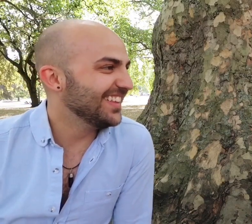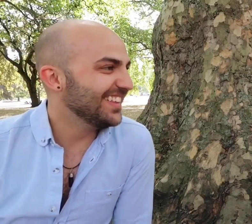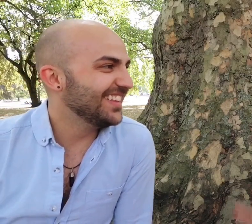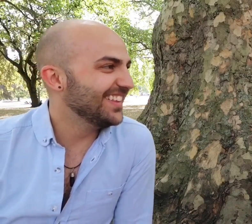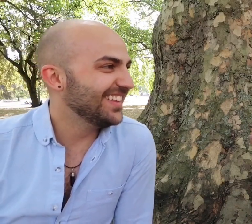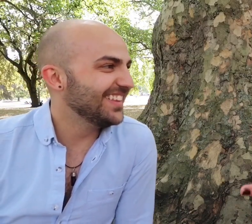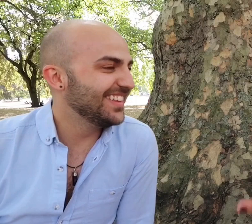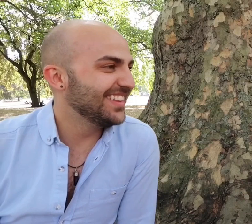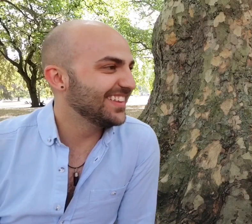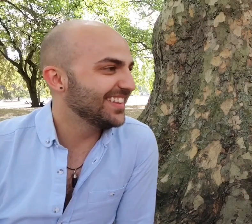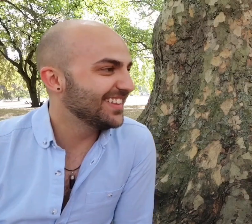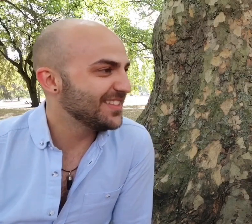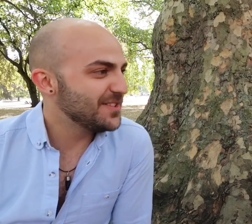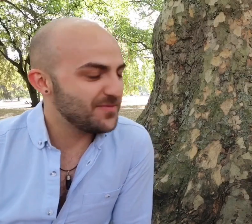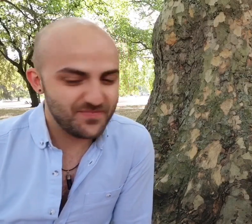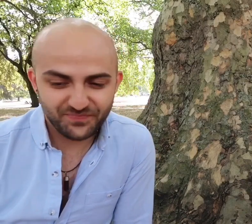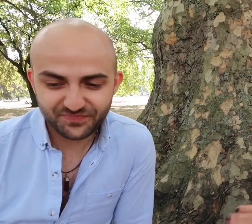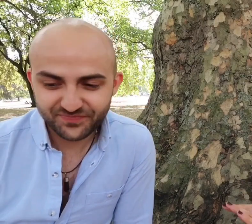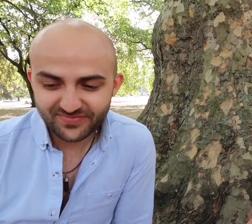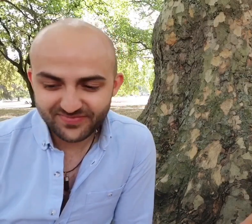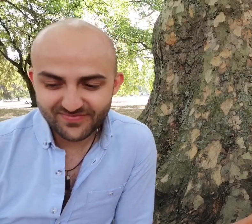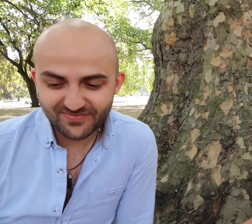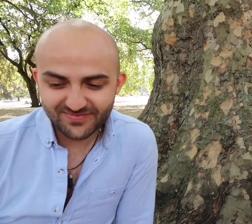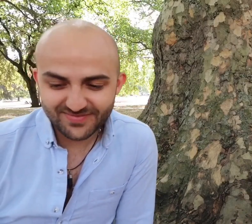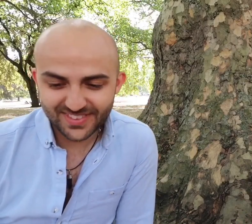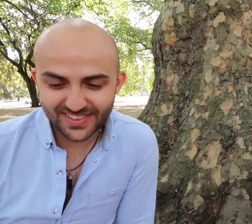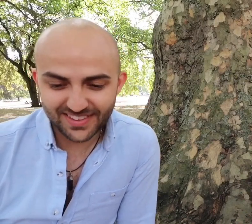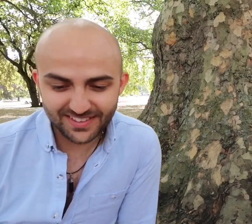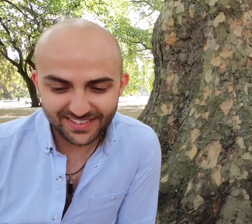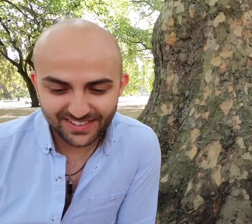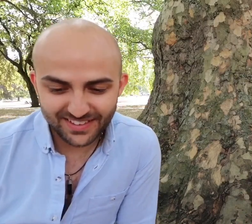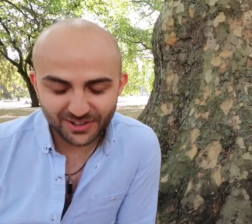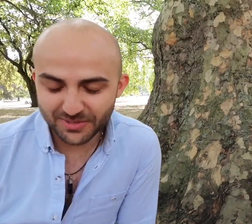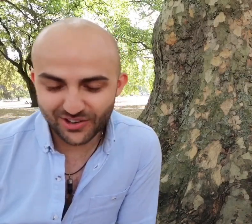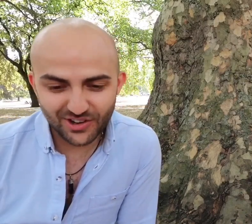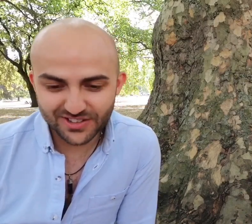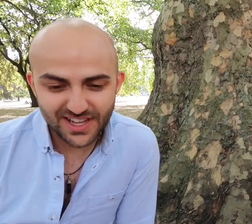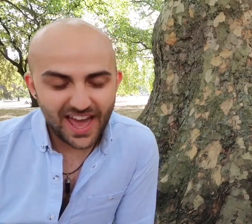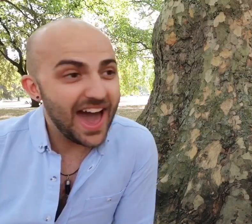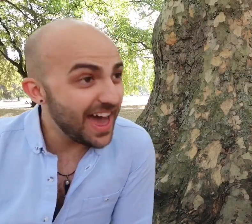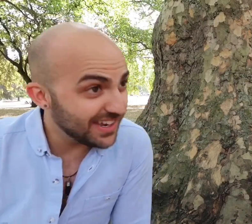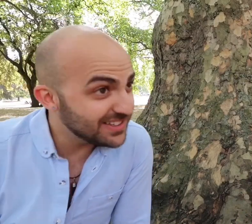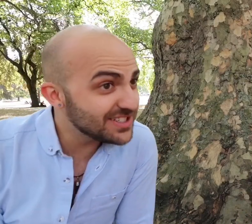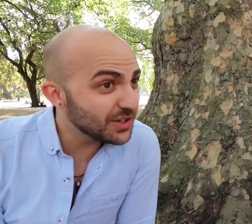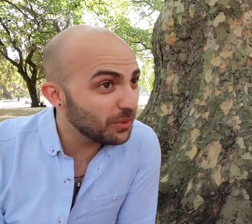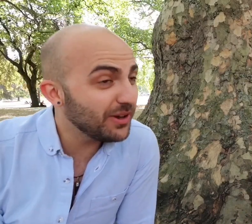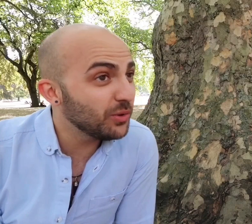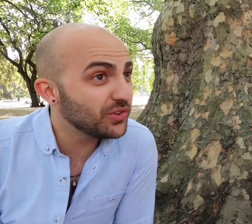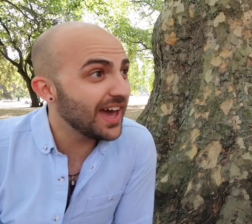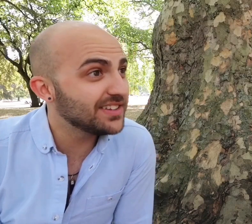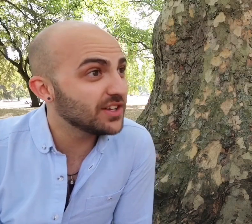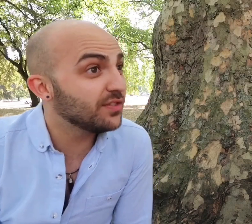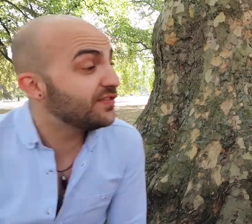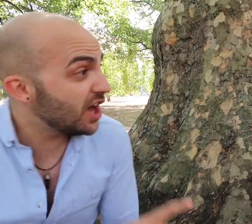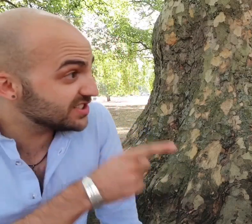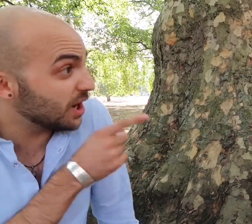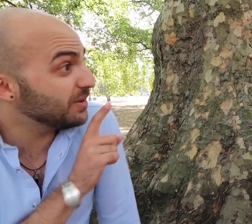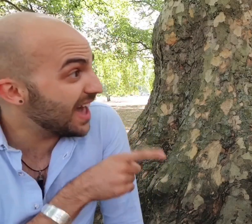the second Mamma Mia film we were laying underneath the stars in Croatia oh my god and when we also had the first time we